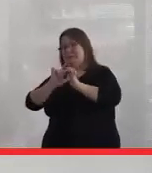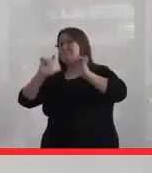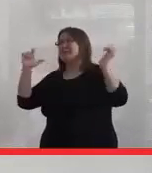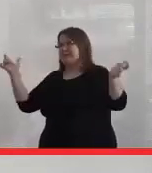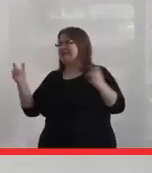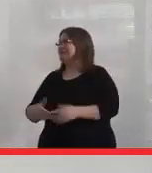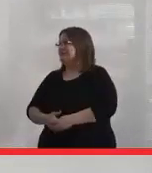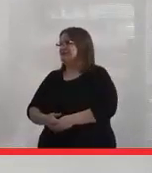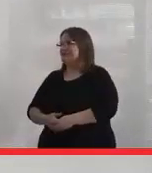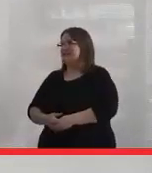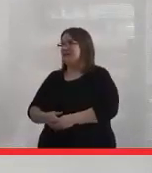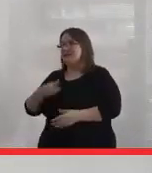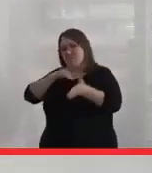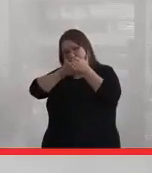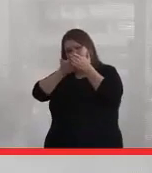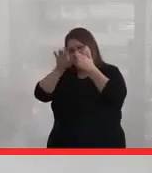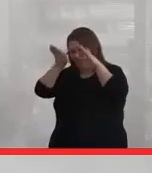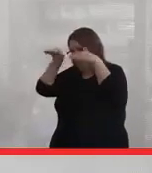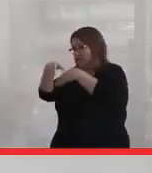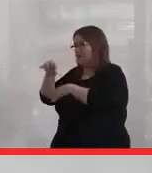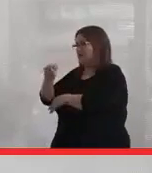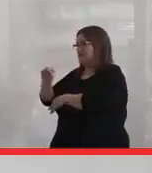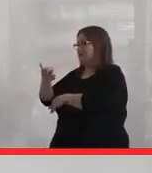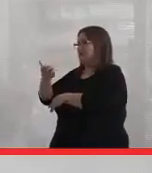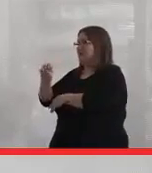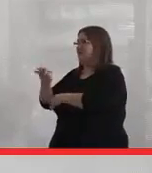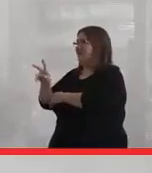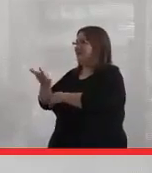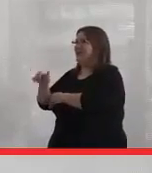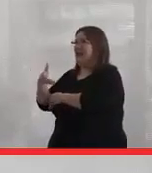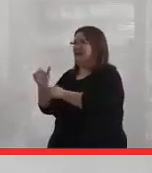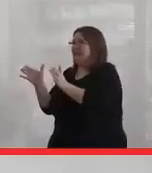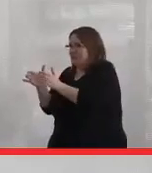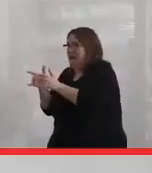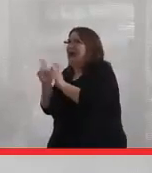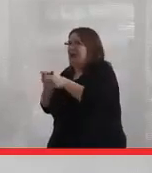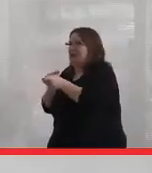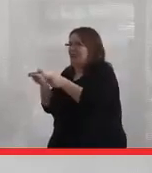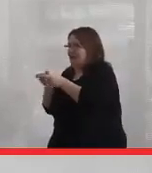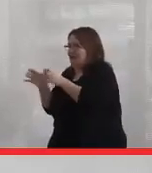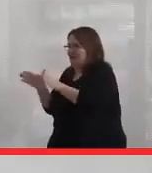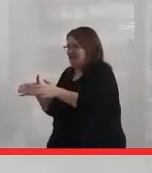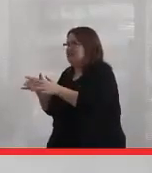I decided to focus my research on Tyendinaga because it's manageable, and I decided to do interviews.